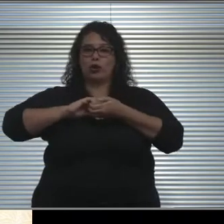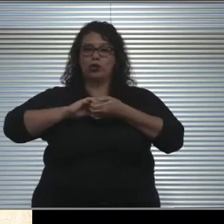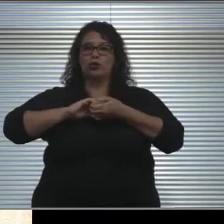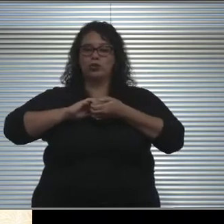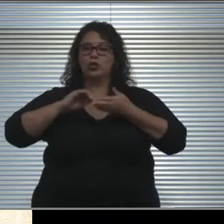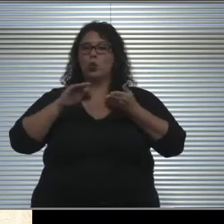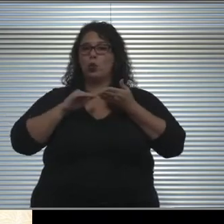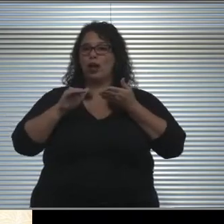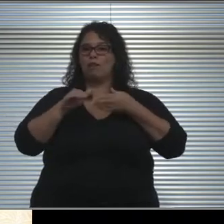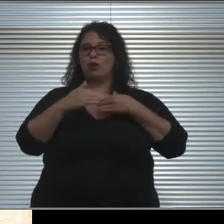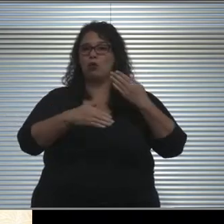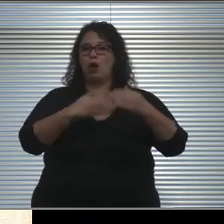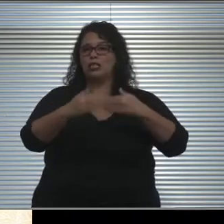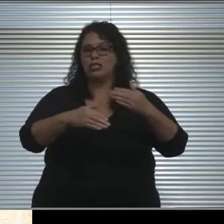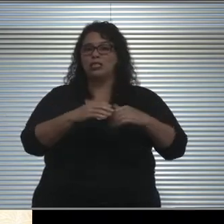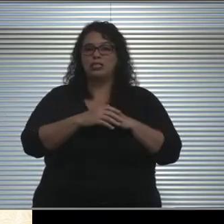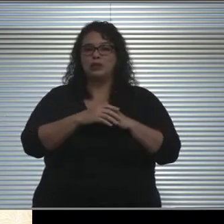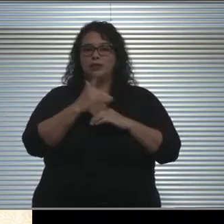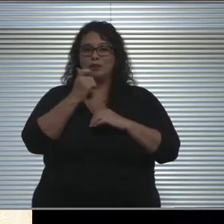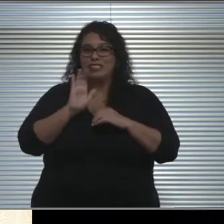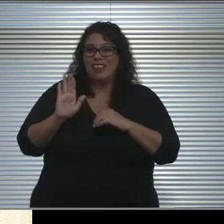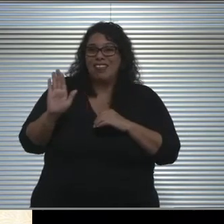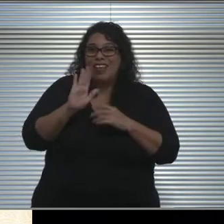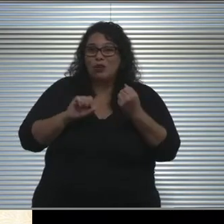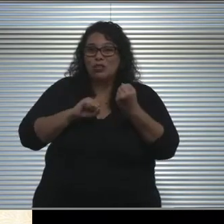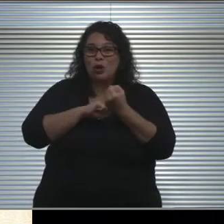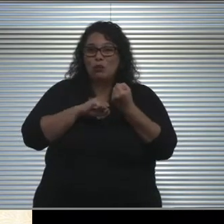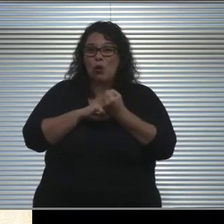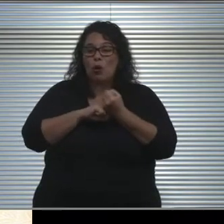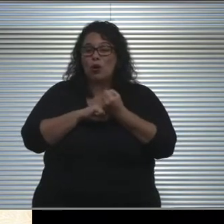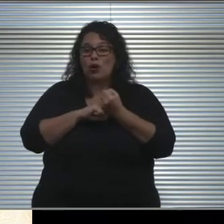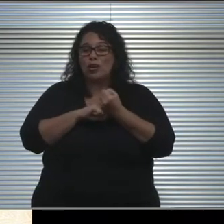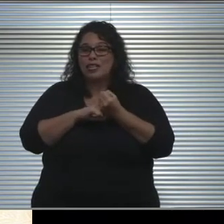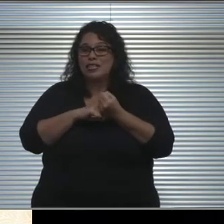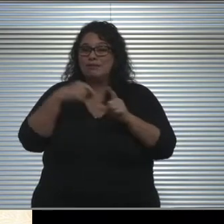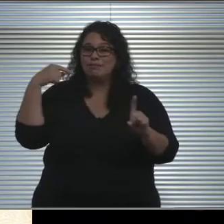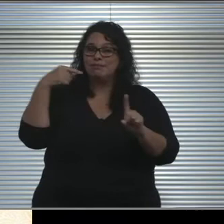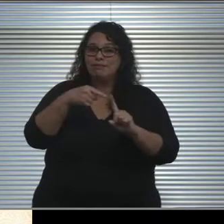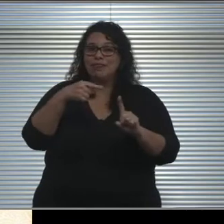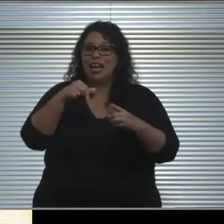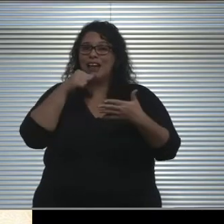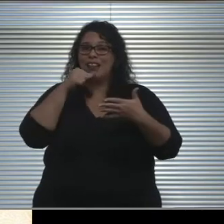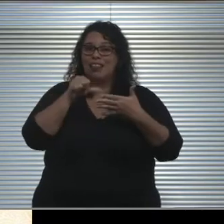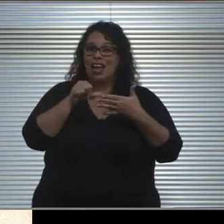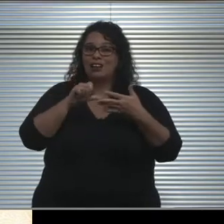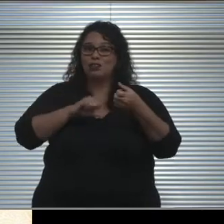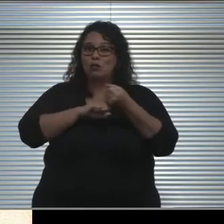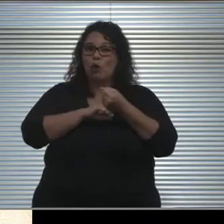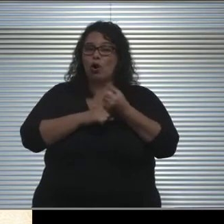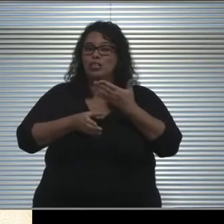because their support and specific a letter of support is a criteria for us to proceed